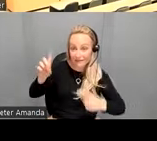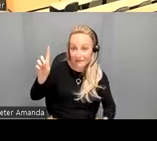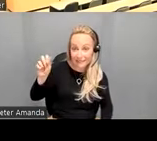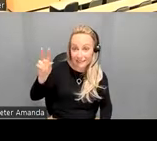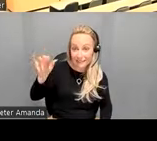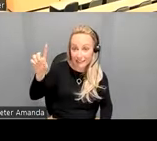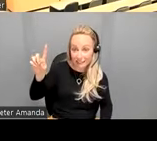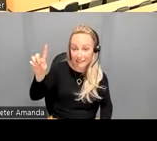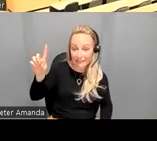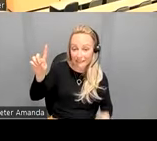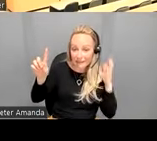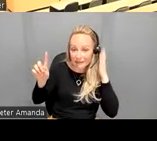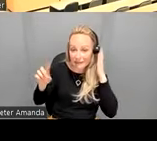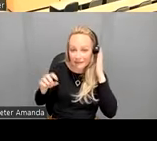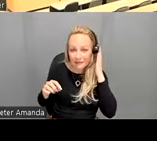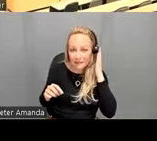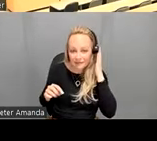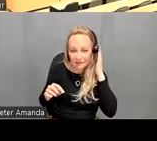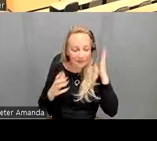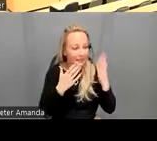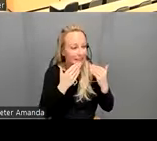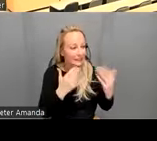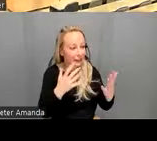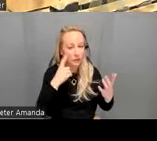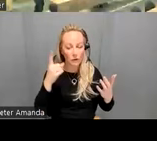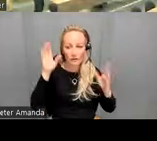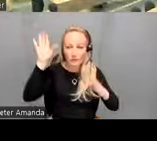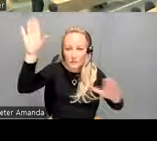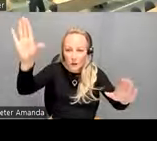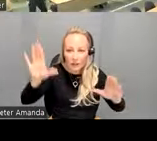thank you wonder thank you for a wonderful presentation really eye openening I worked